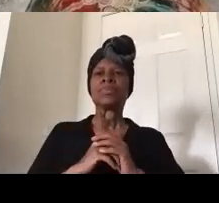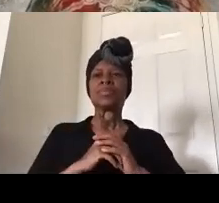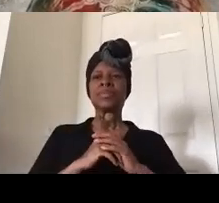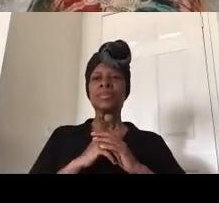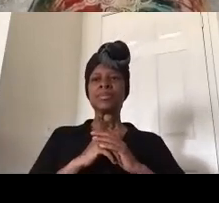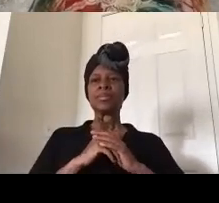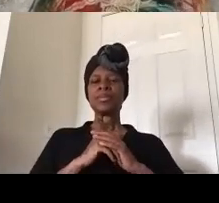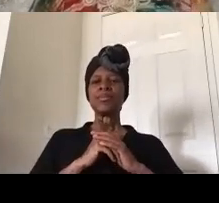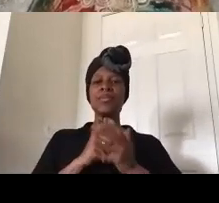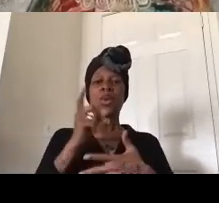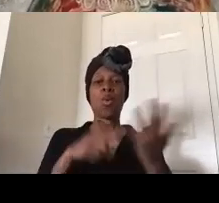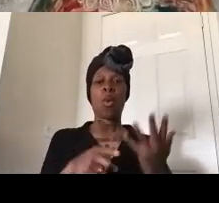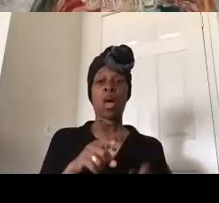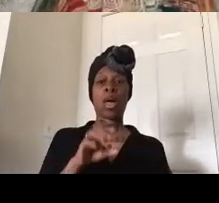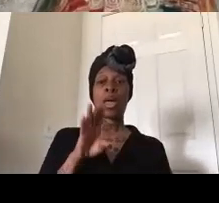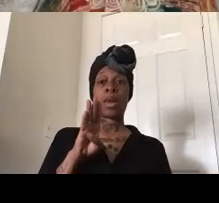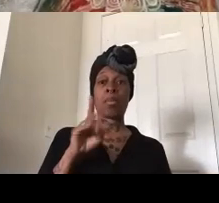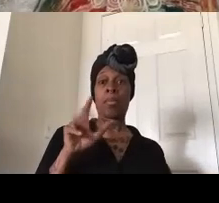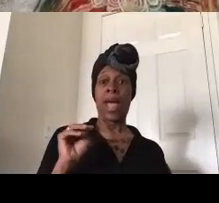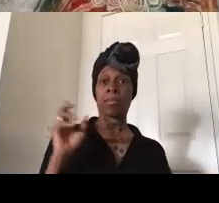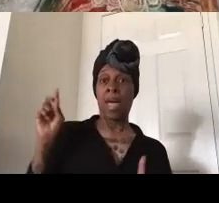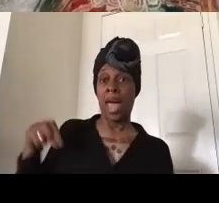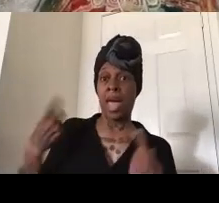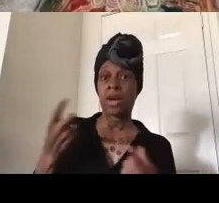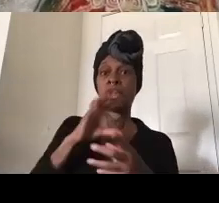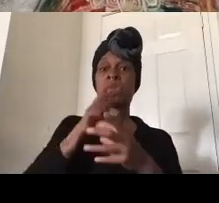doing um is ever since